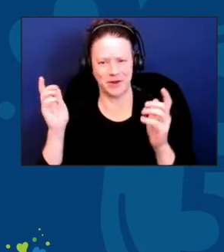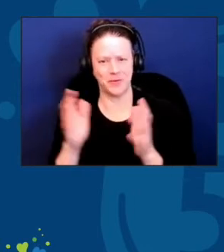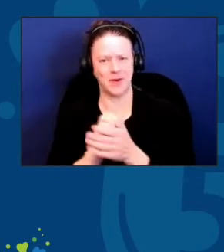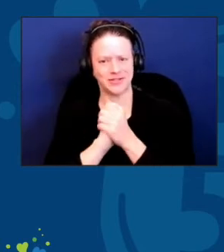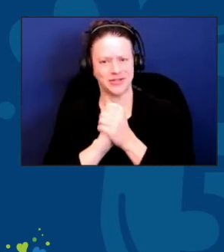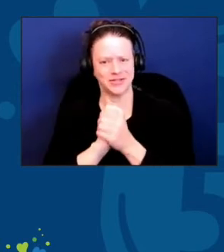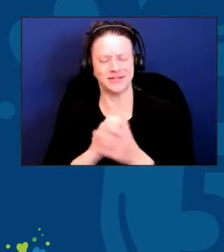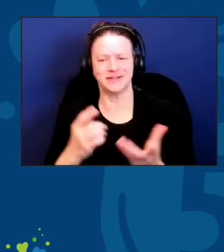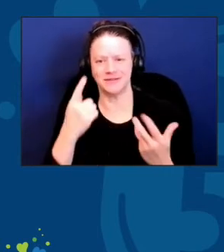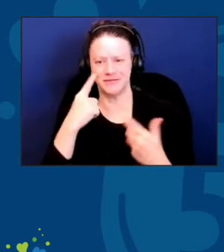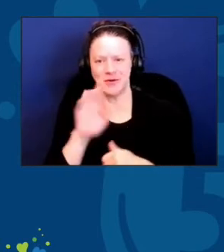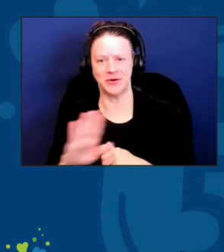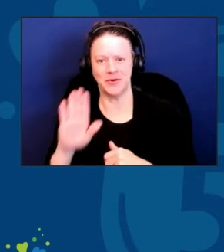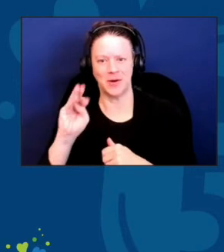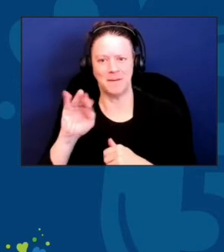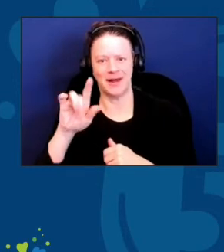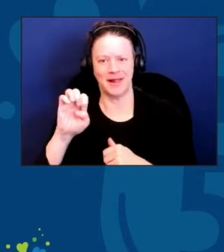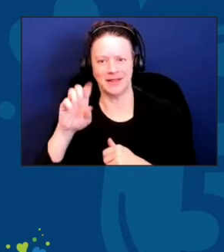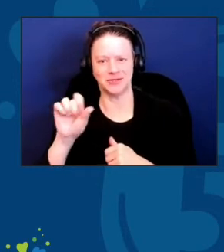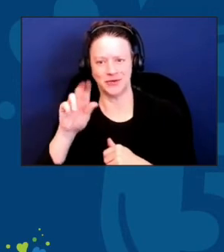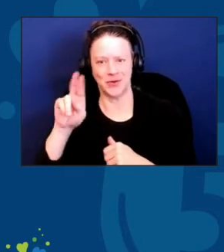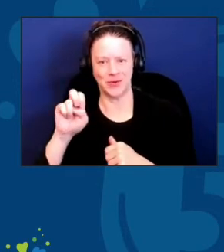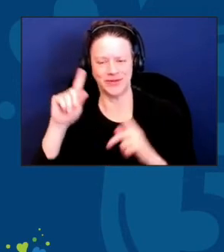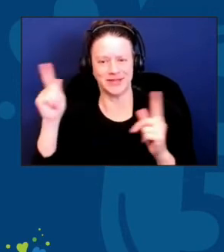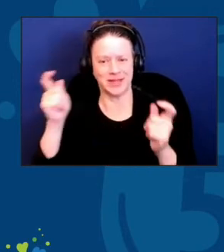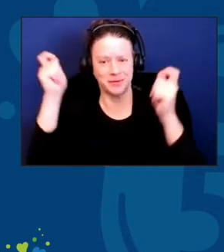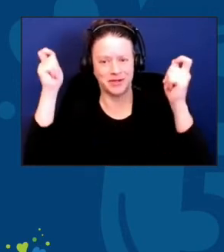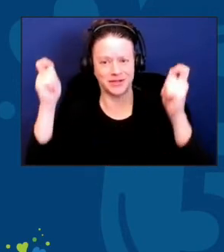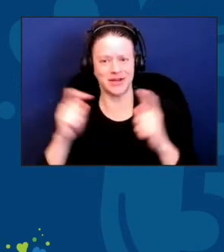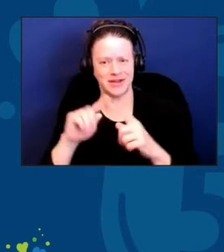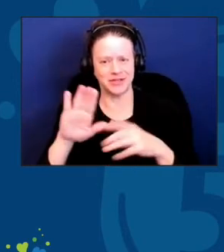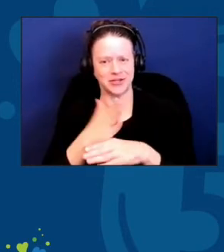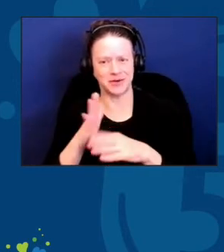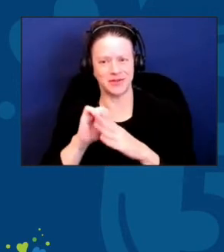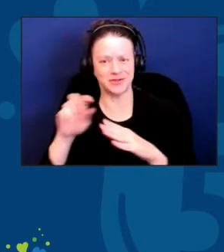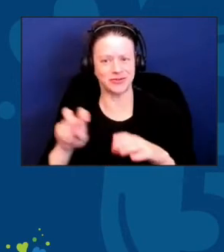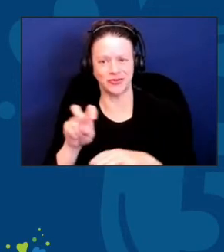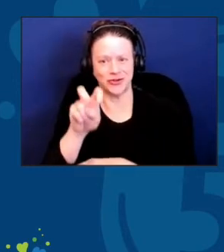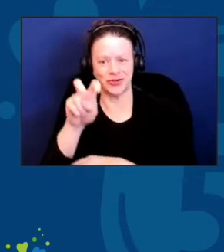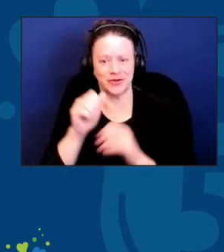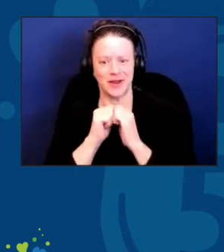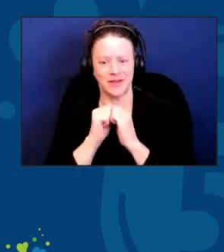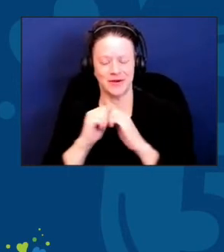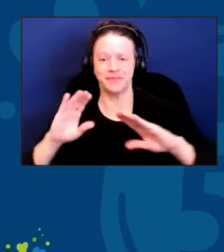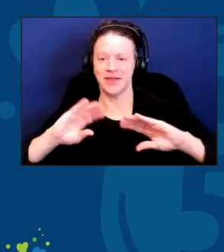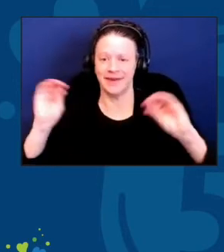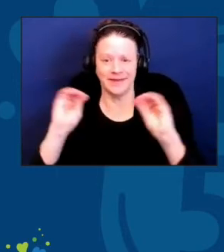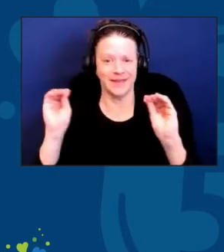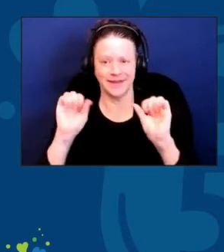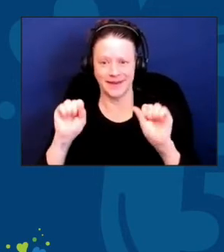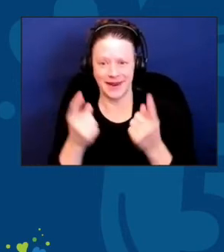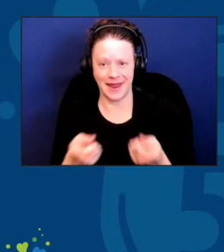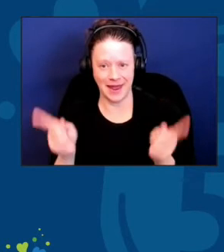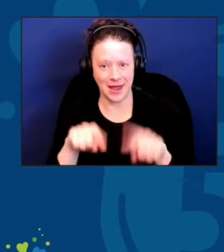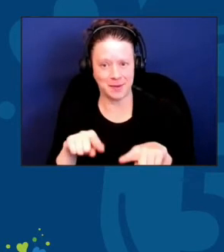this important journey together because nothing can happen unless we do things together.